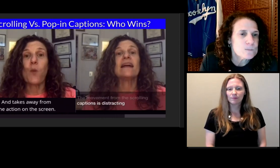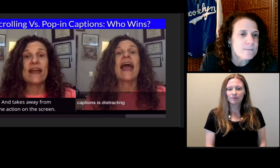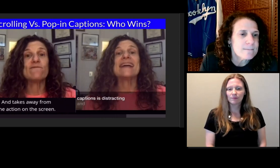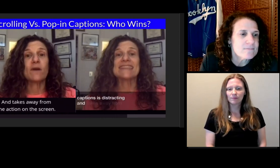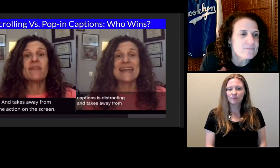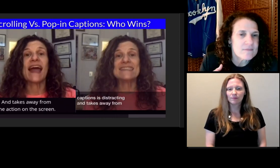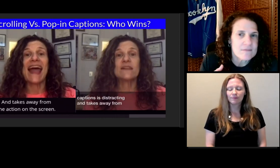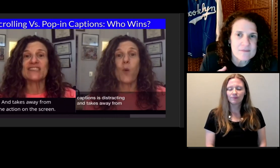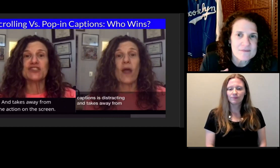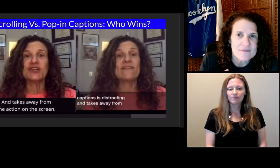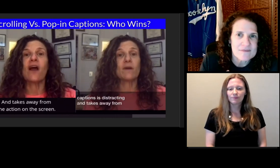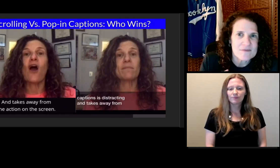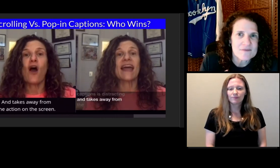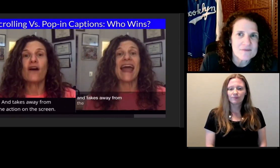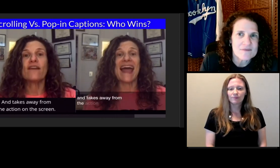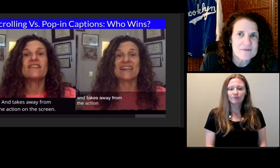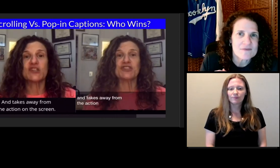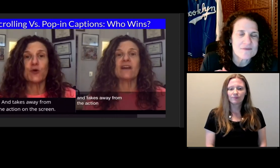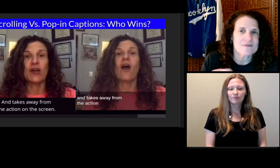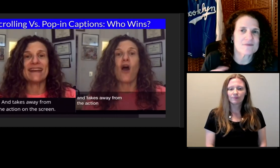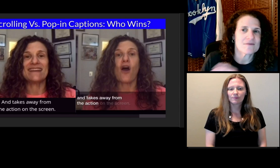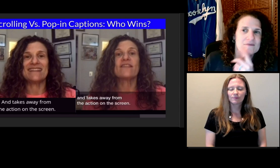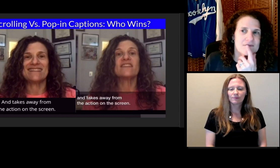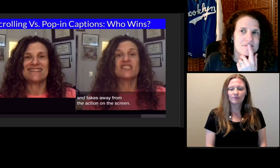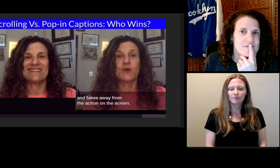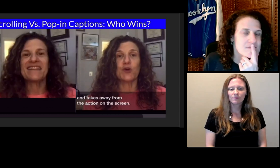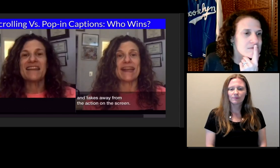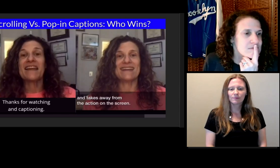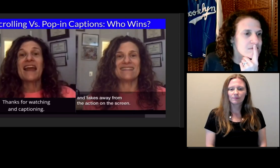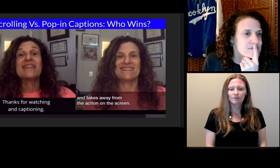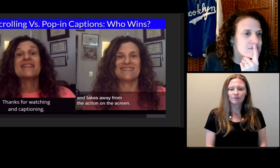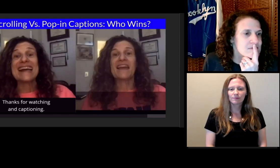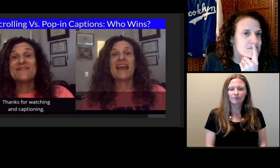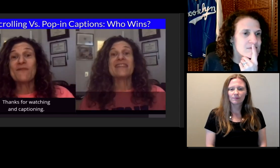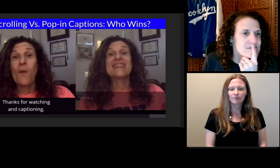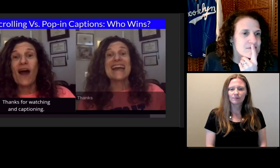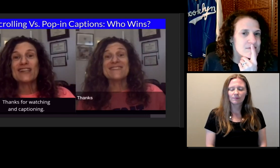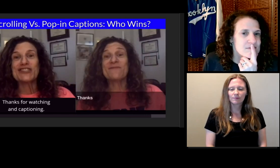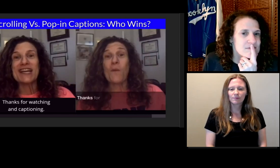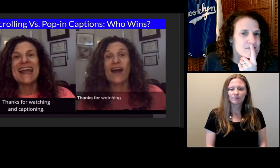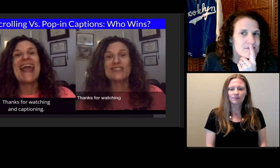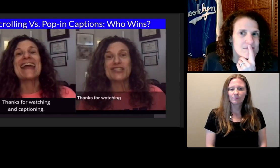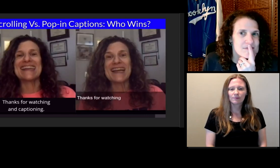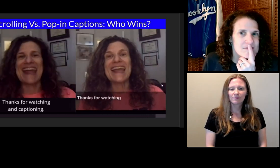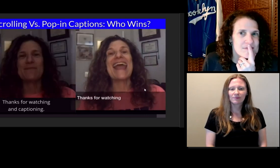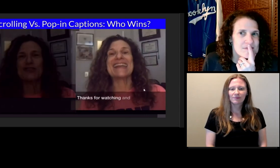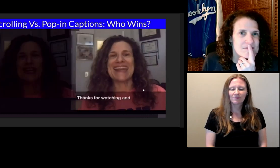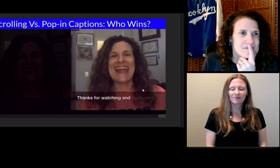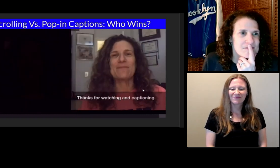And takes away from the action on the screen. Thanks for watching and captioning.